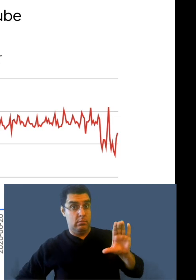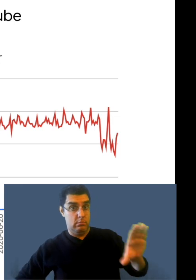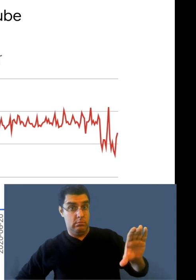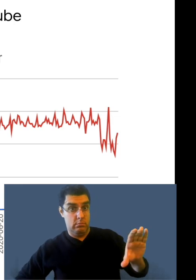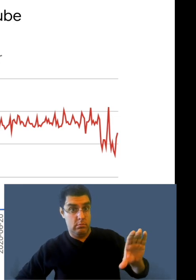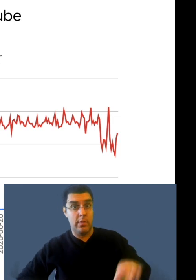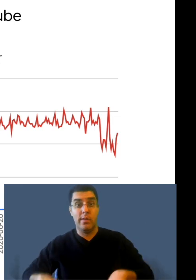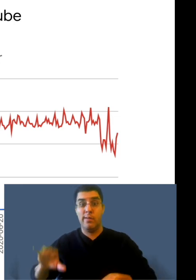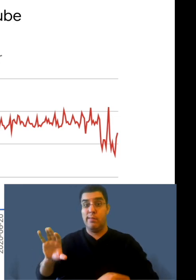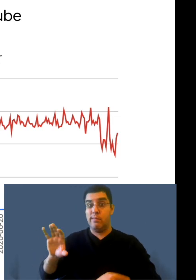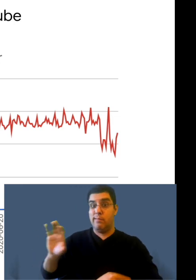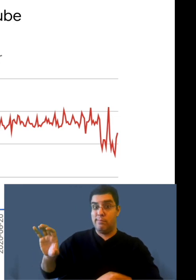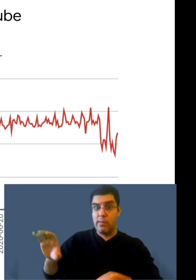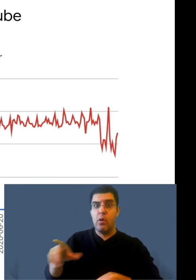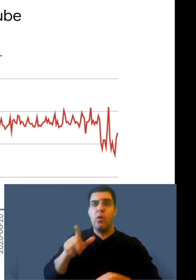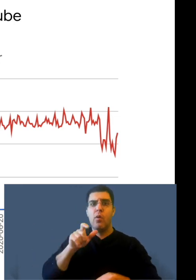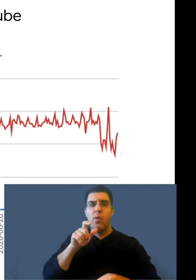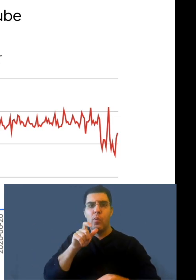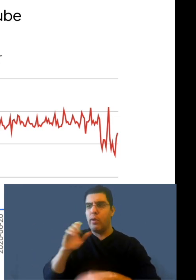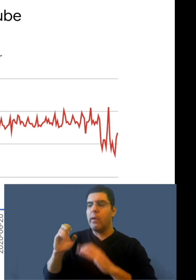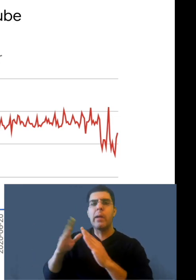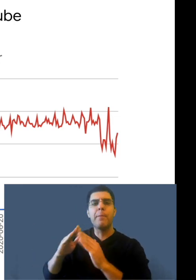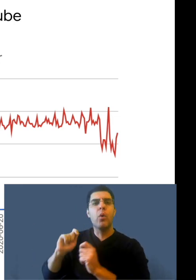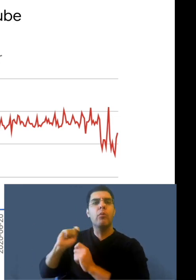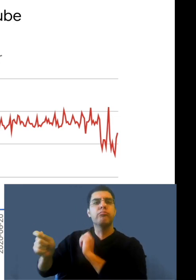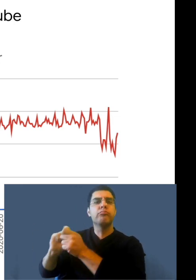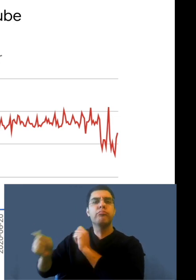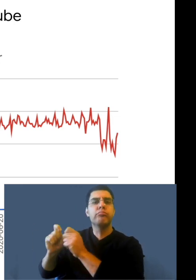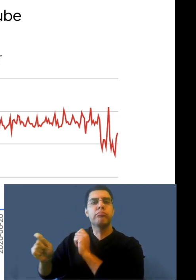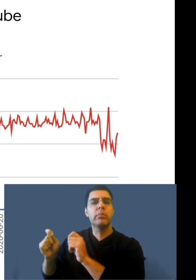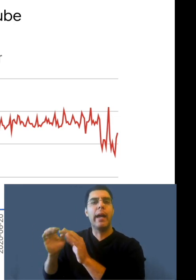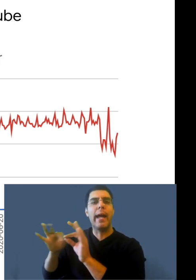by the two types, creator generated or crowd generated.